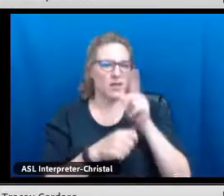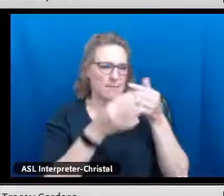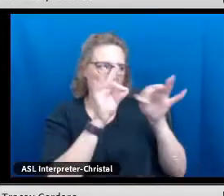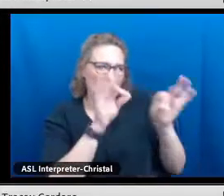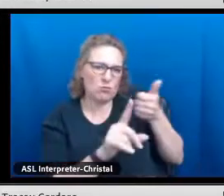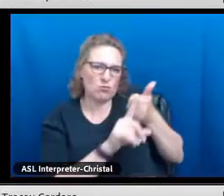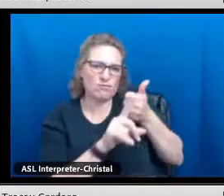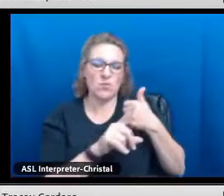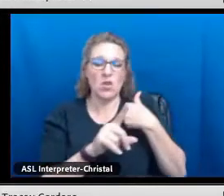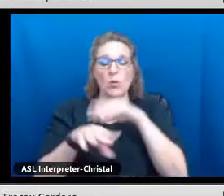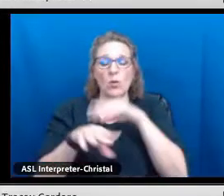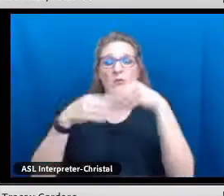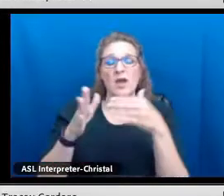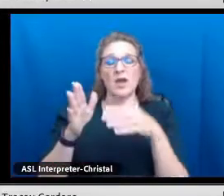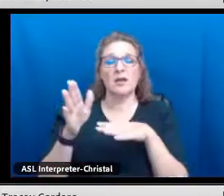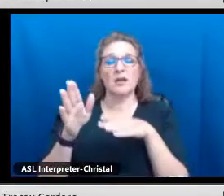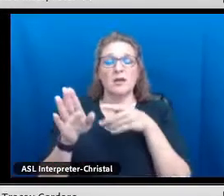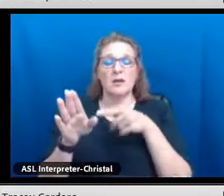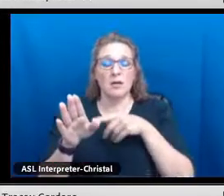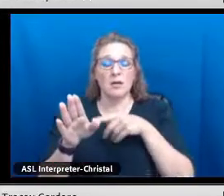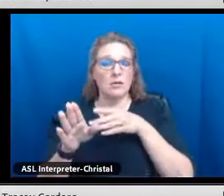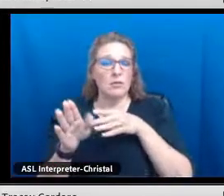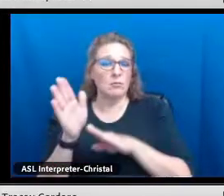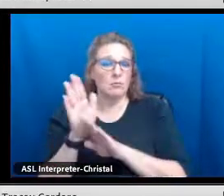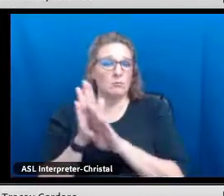come with enough wisdom and knowledge to stand on their own.